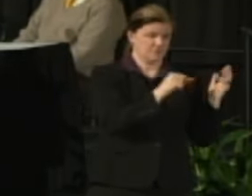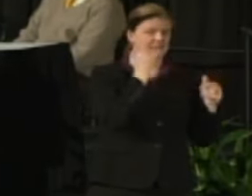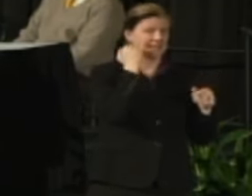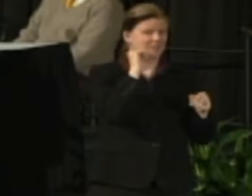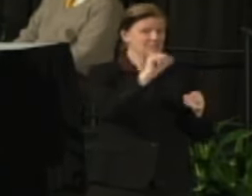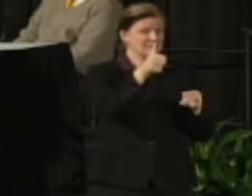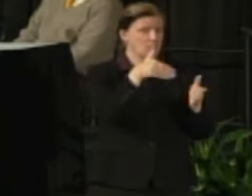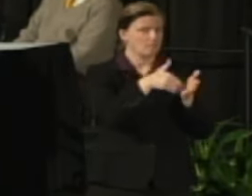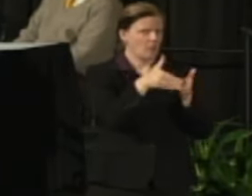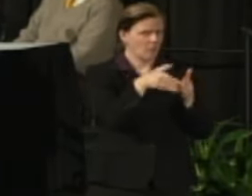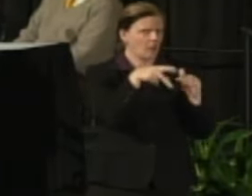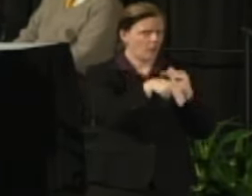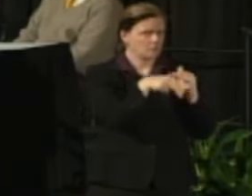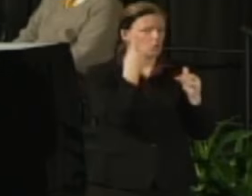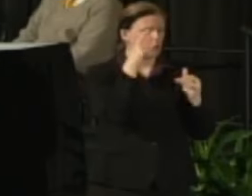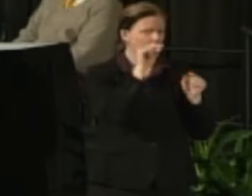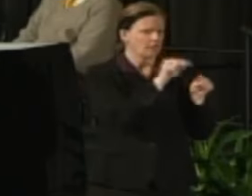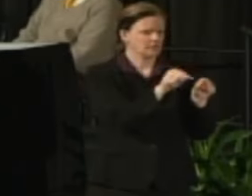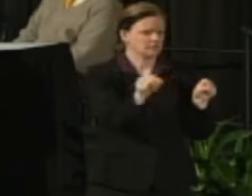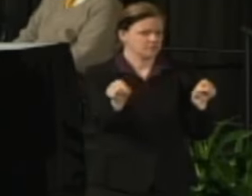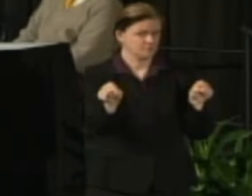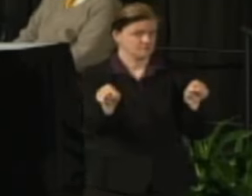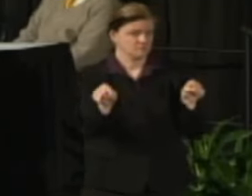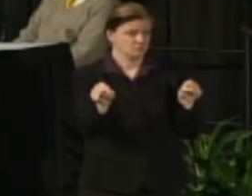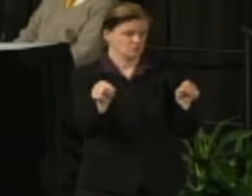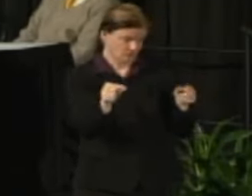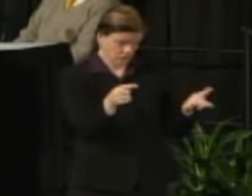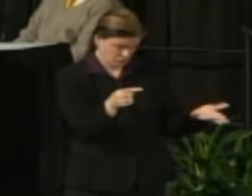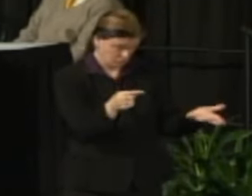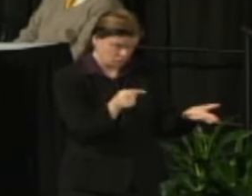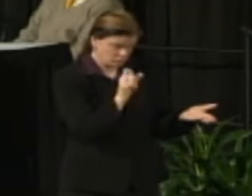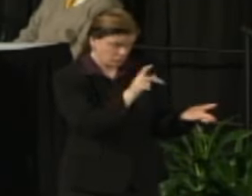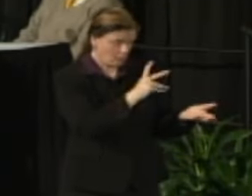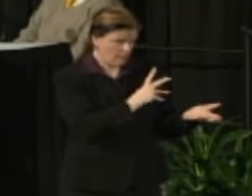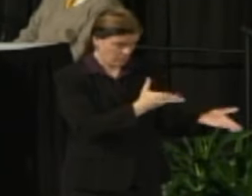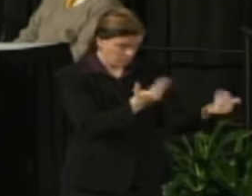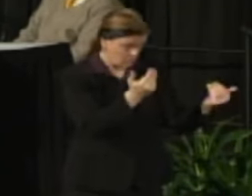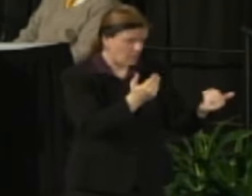in which how would we absorb 20 million dollar cut given our current budget status?